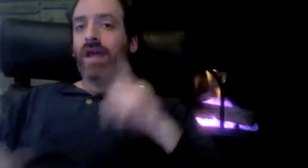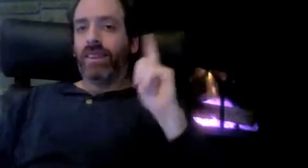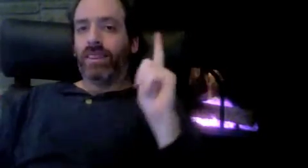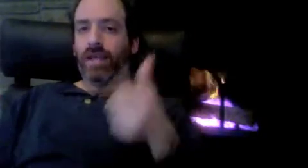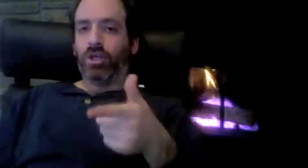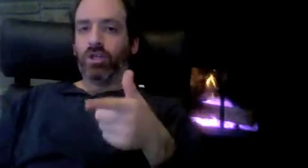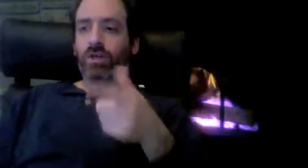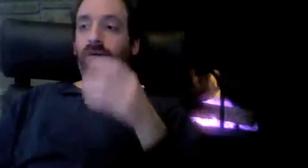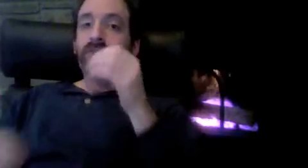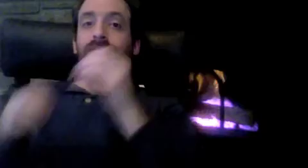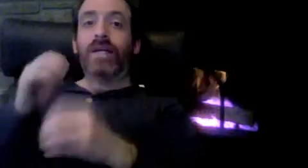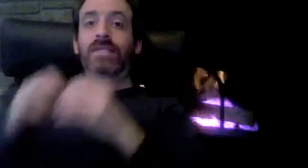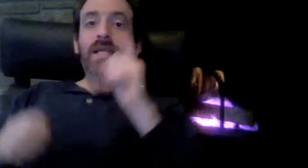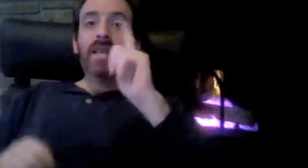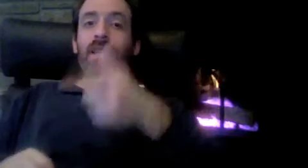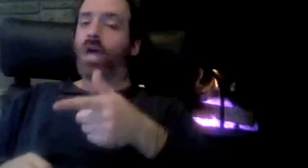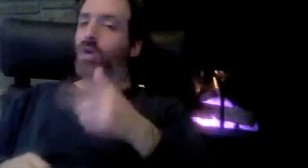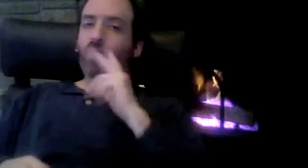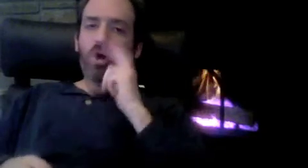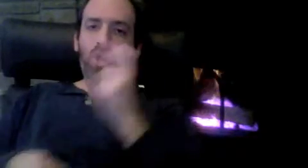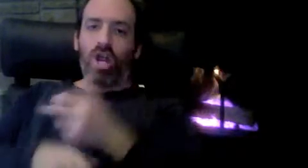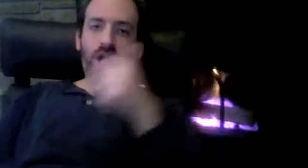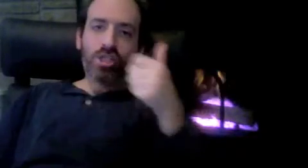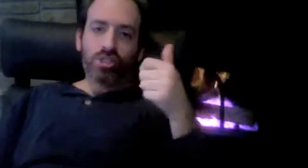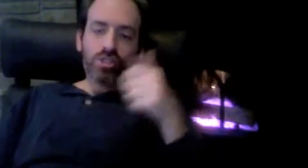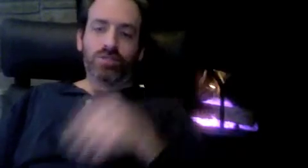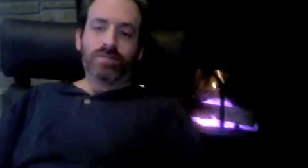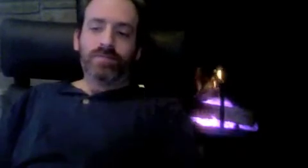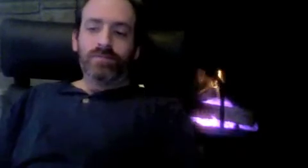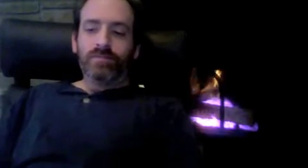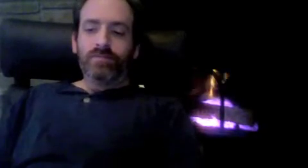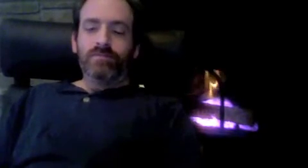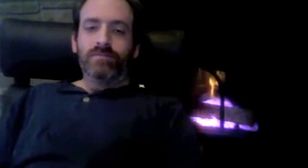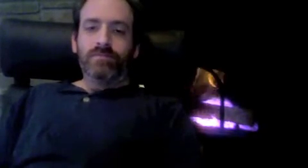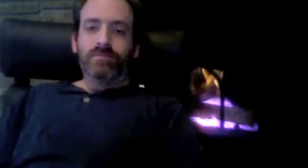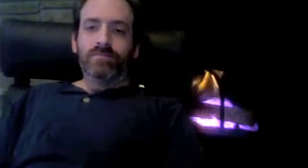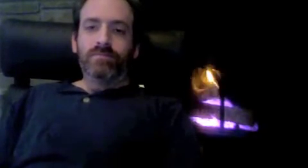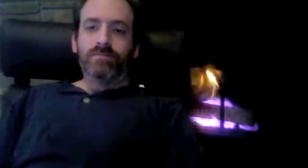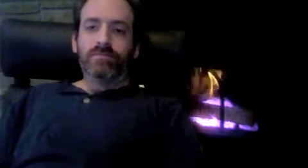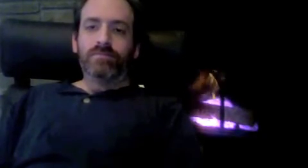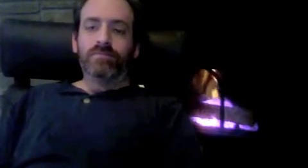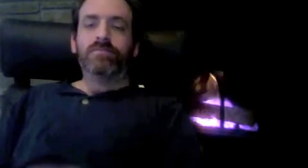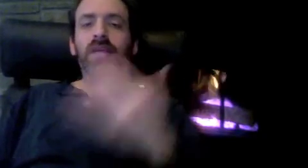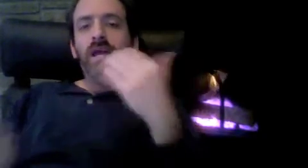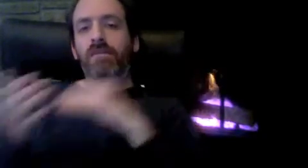complain. Since it is easier to have it now rather than to get what you need later after the fact.